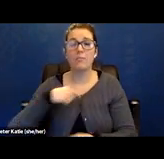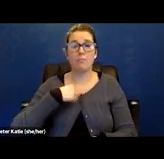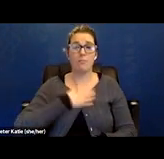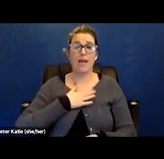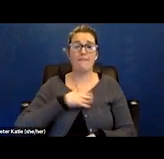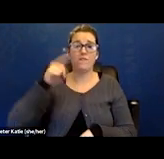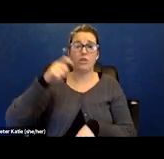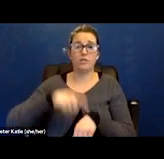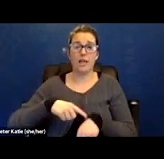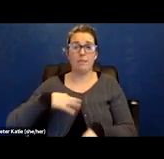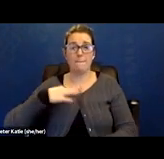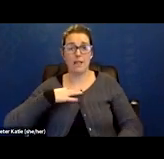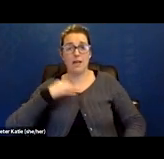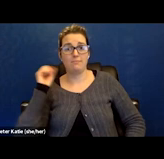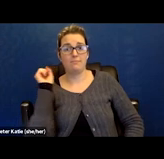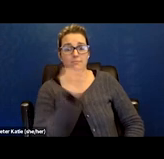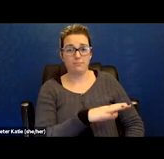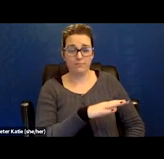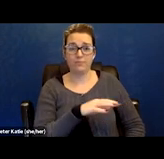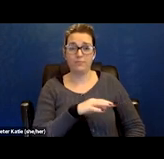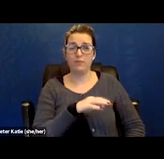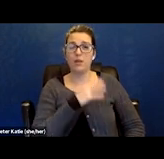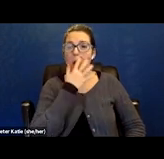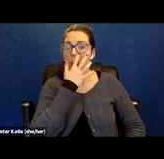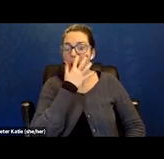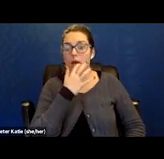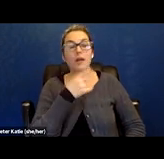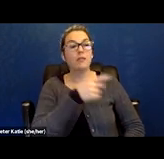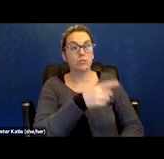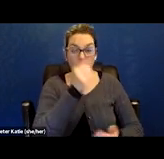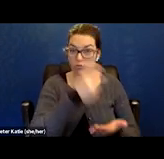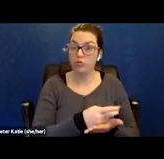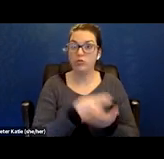and seven months is a big victory to me. I didn't know where to turn.